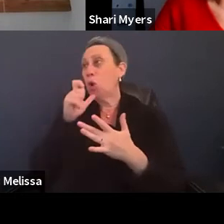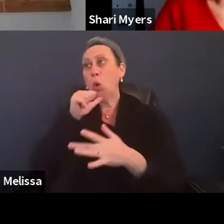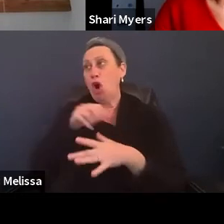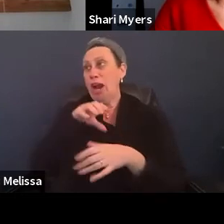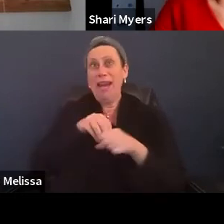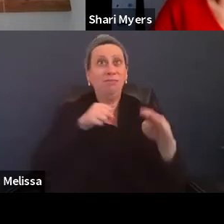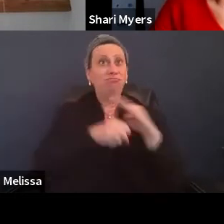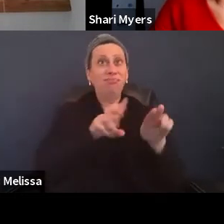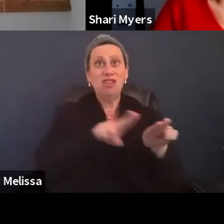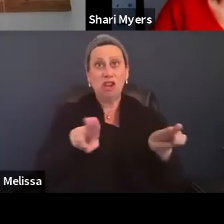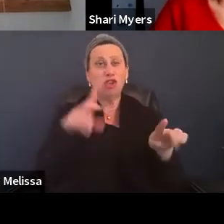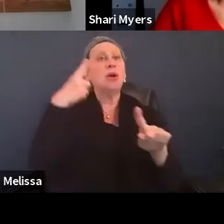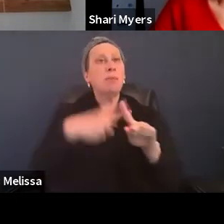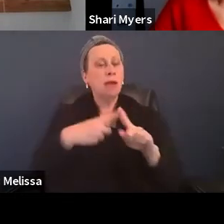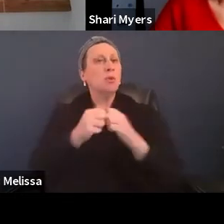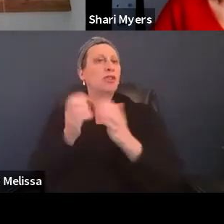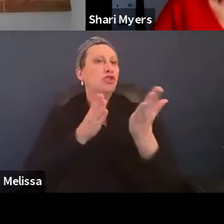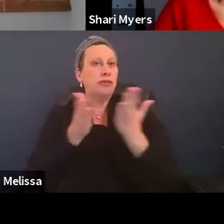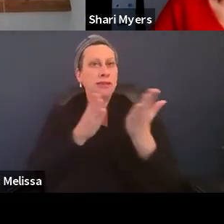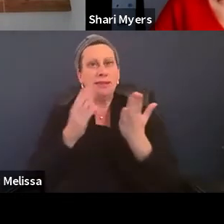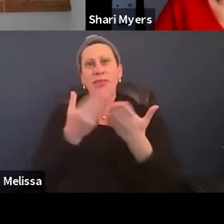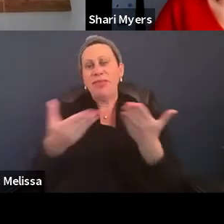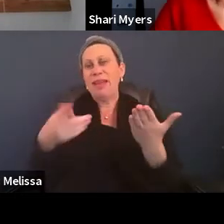and also with services and things that they need access to.